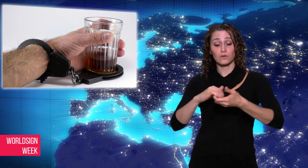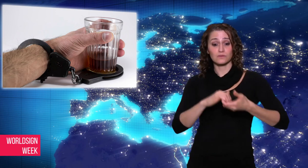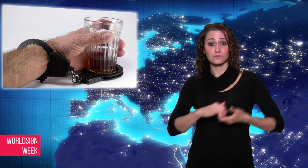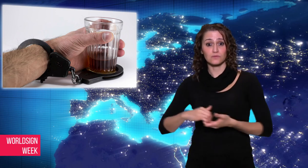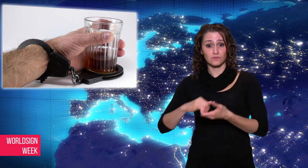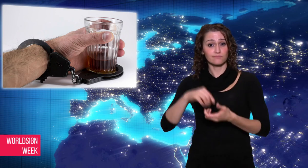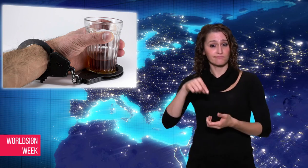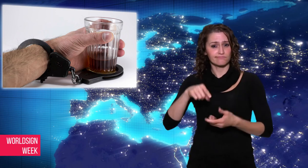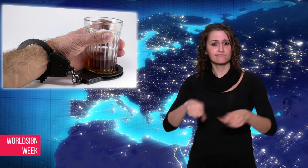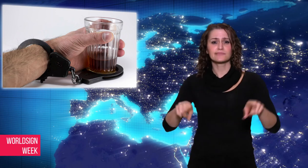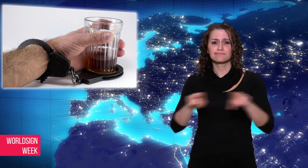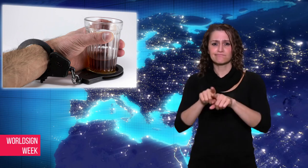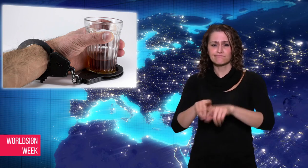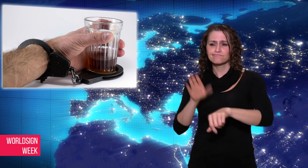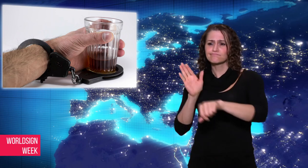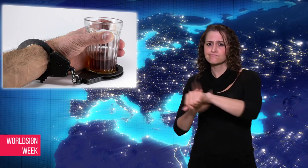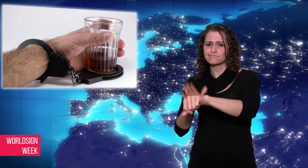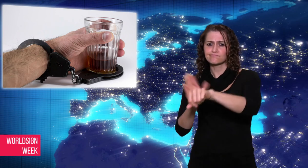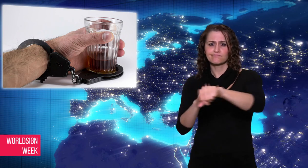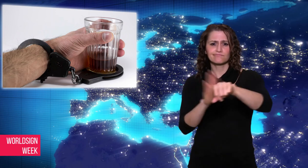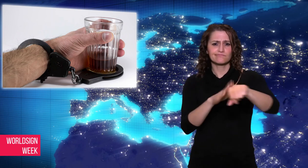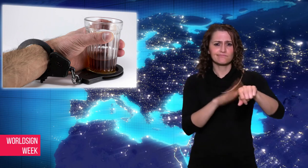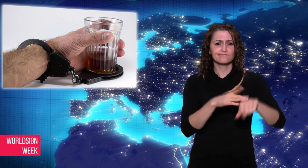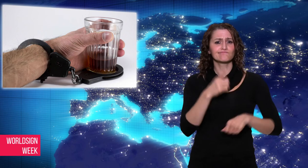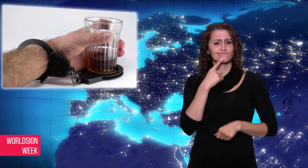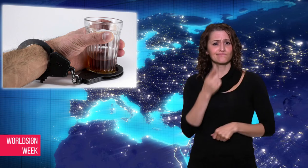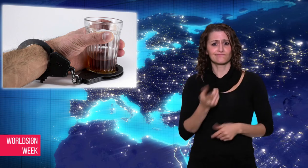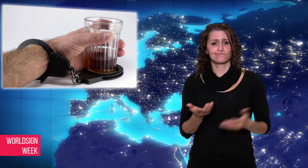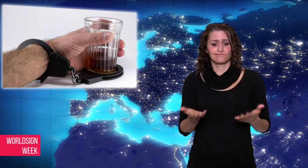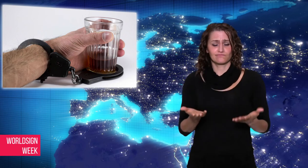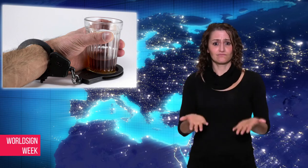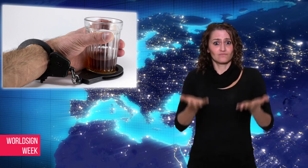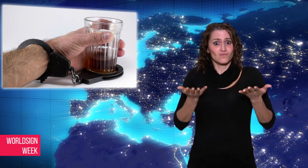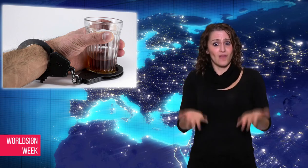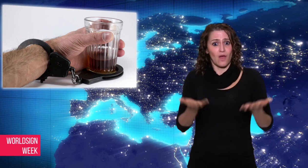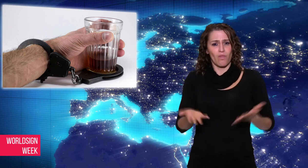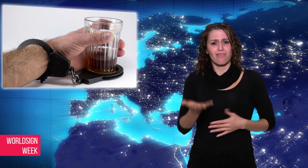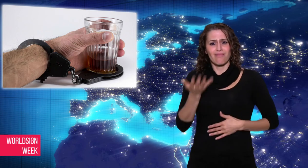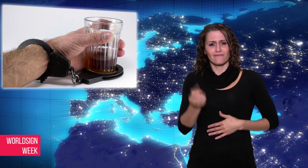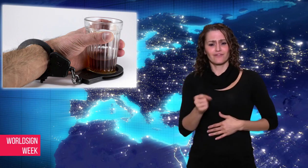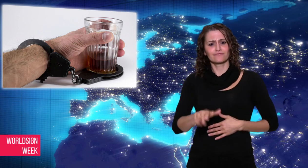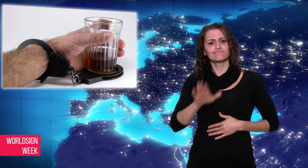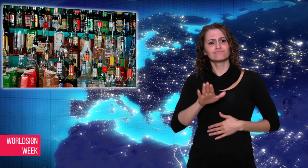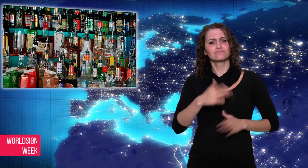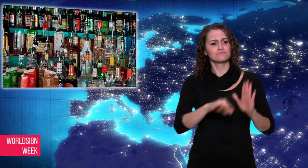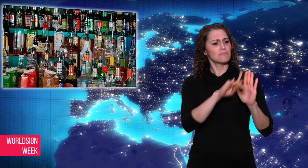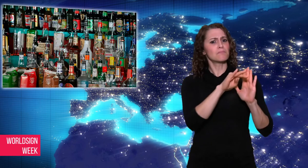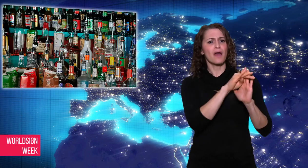also stated that current